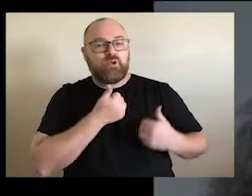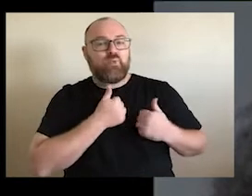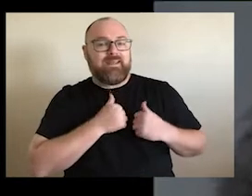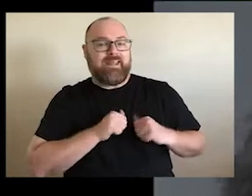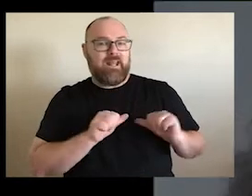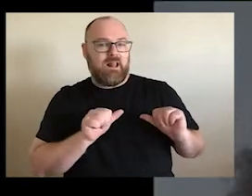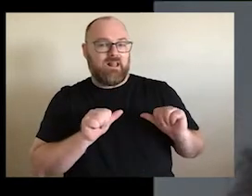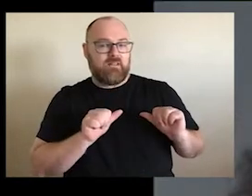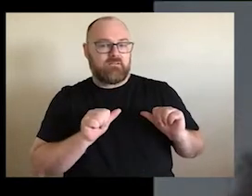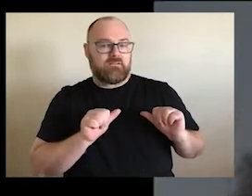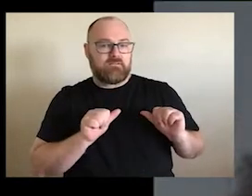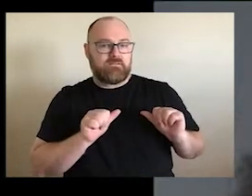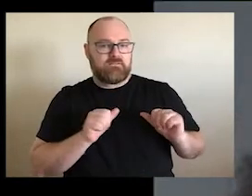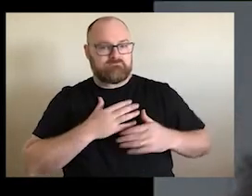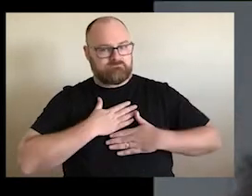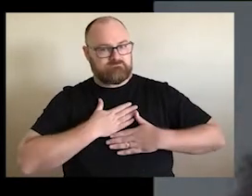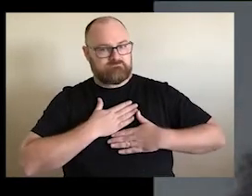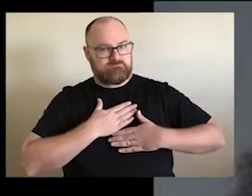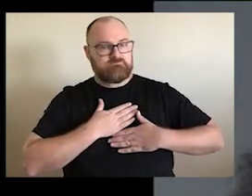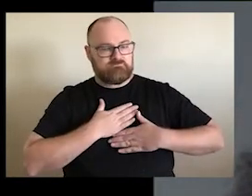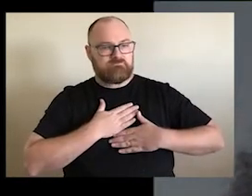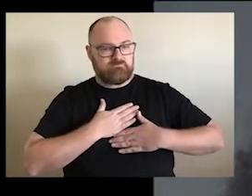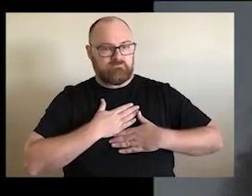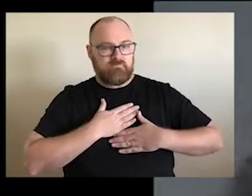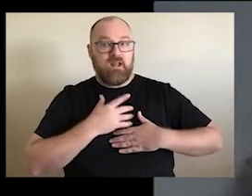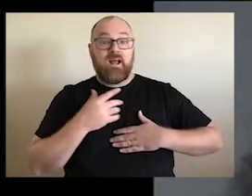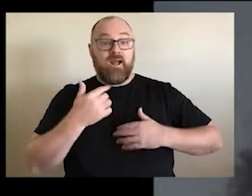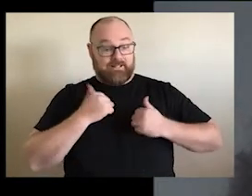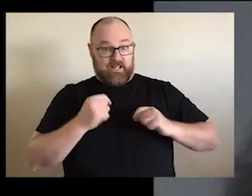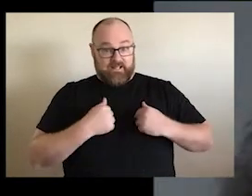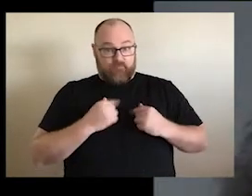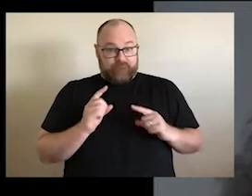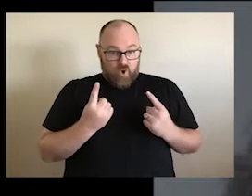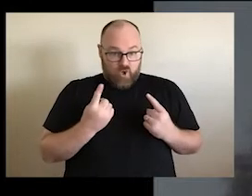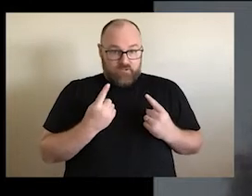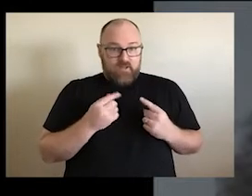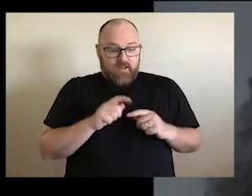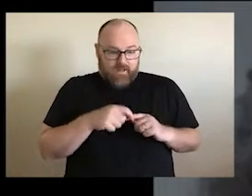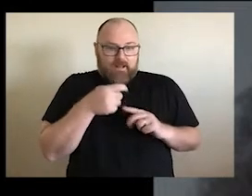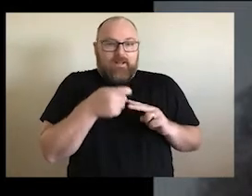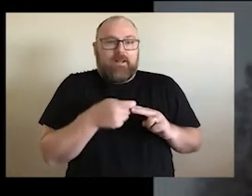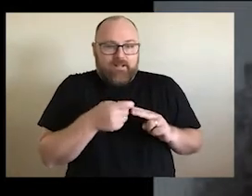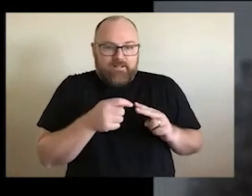in ourselves. And then we can heal our families, and help heal our communities, and then it just spreads out.